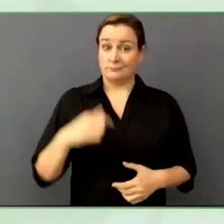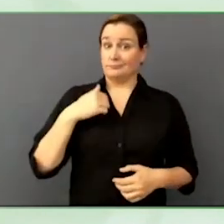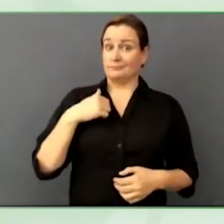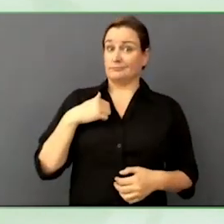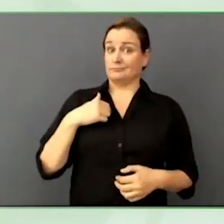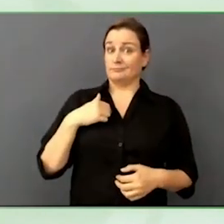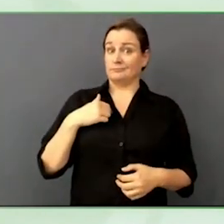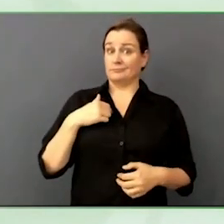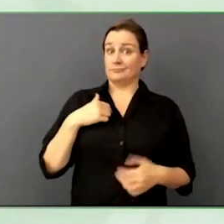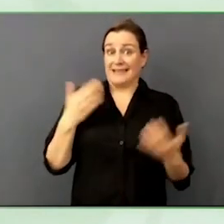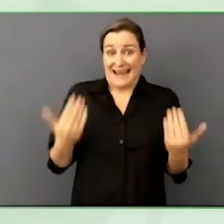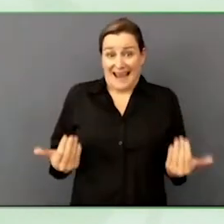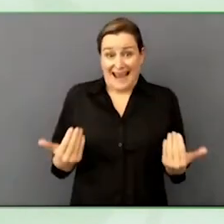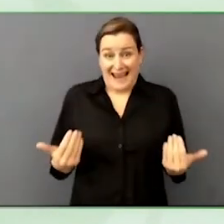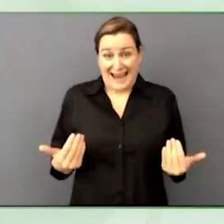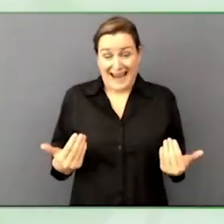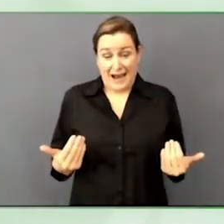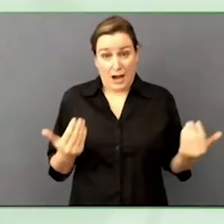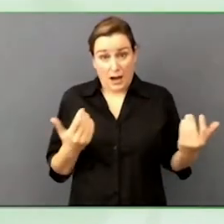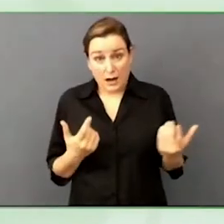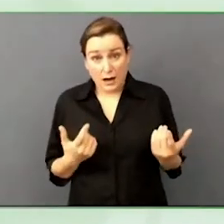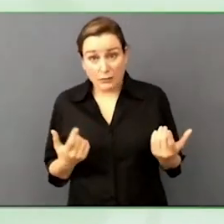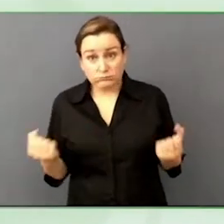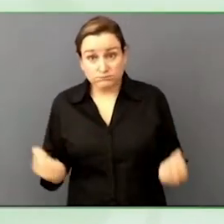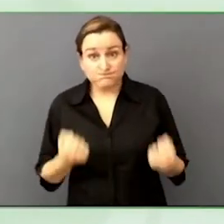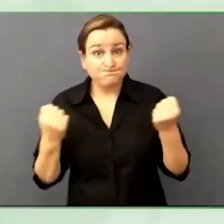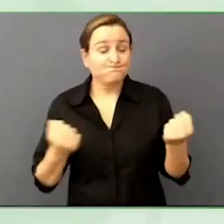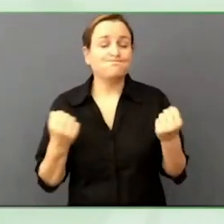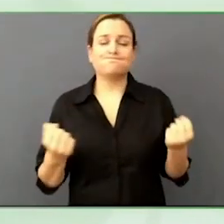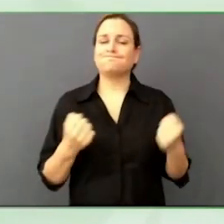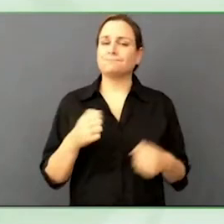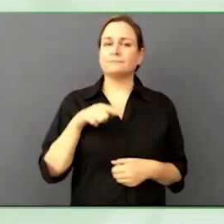registered apprenticeship program for digital accessibility in the United States.